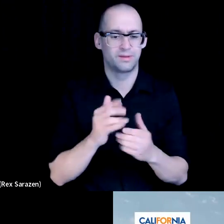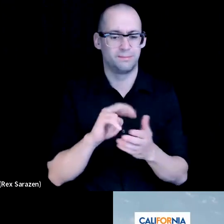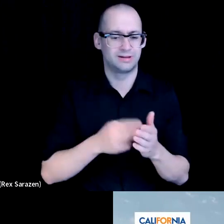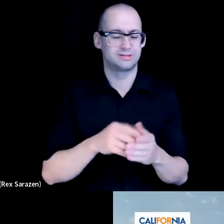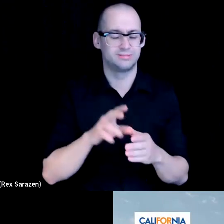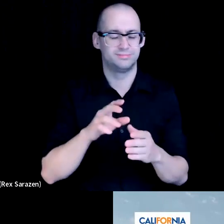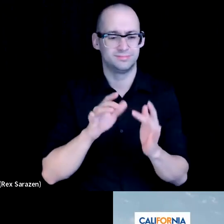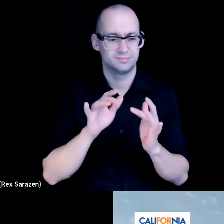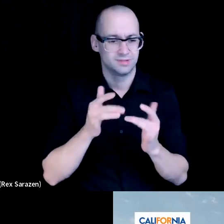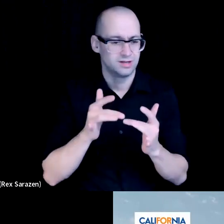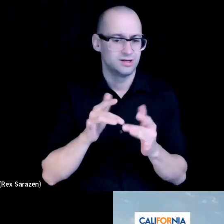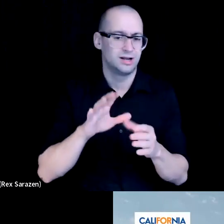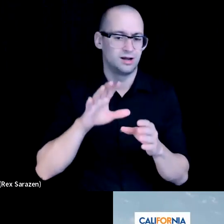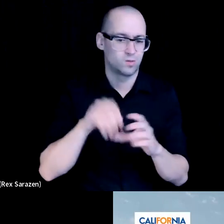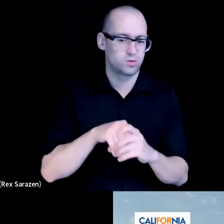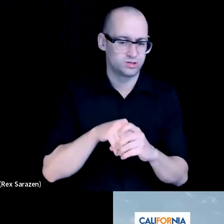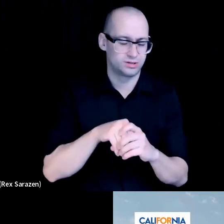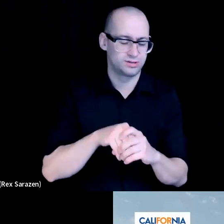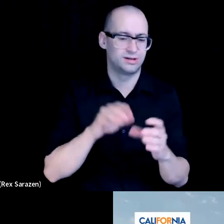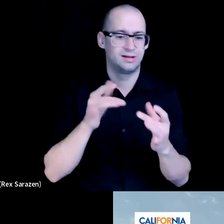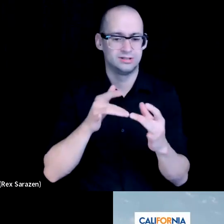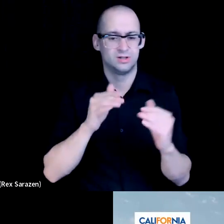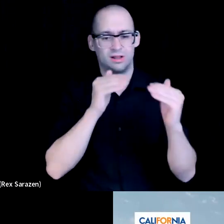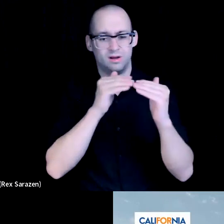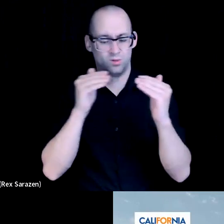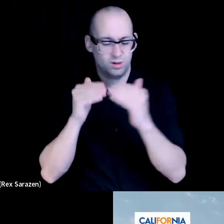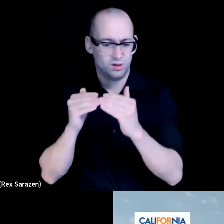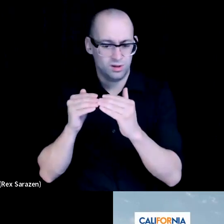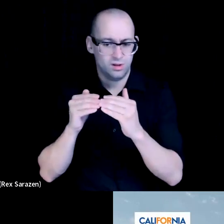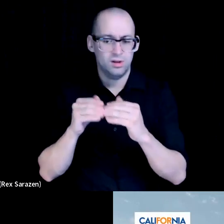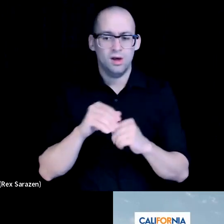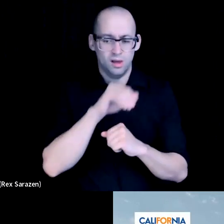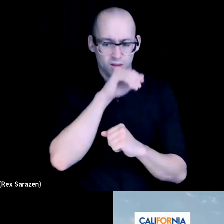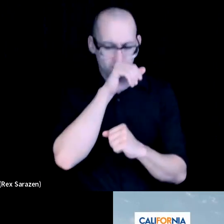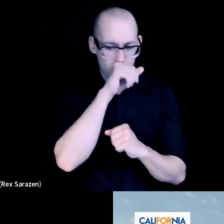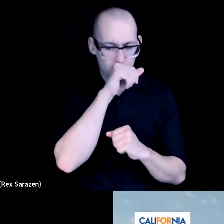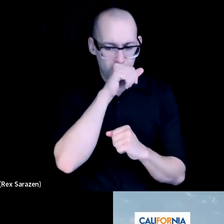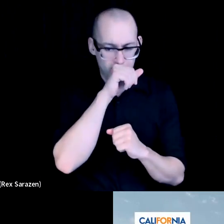It's through like a digital equity environment that we all, you know hope to capitalize on